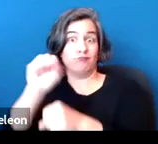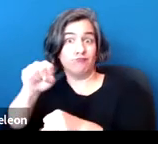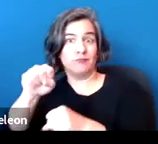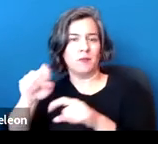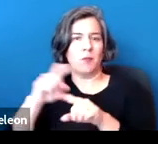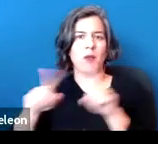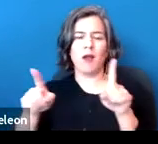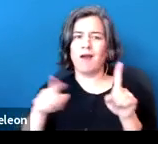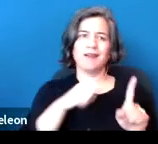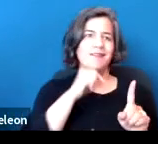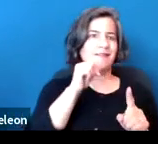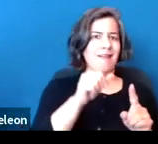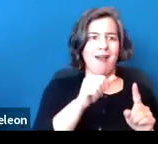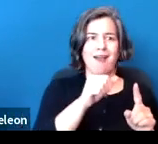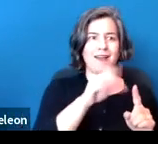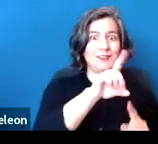of art of the California housing law.